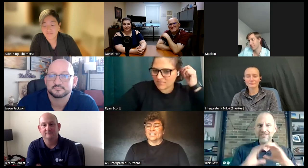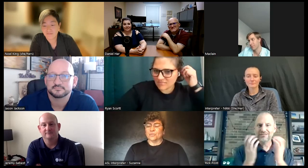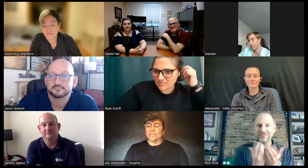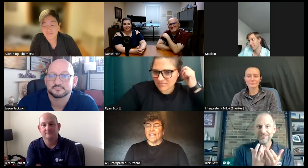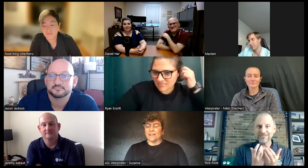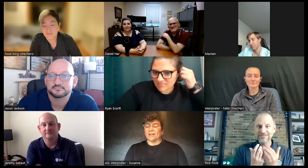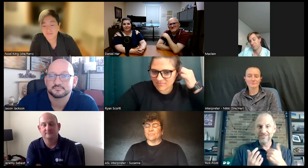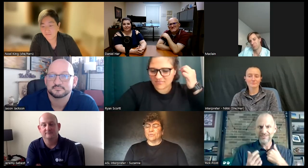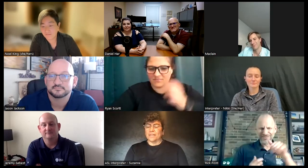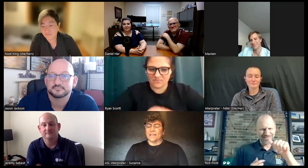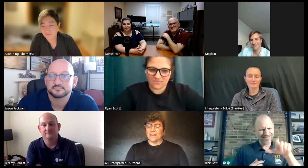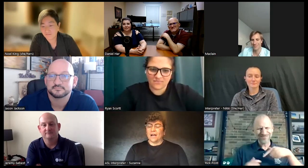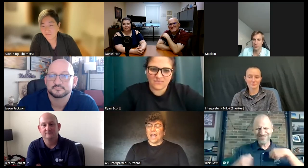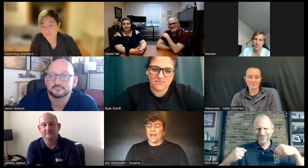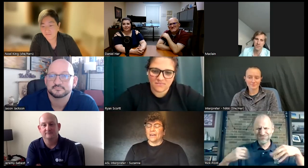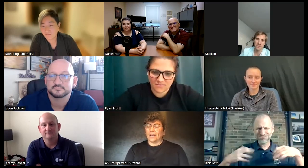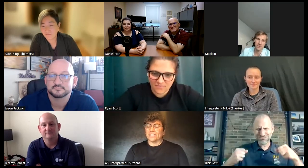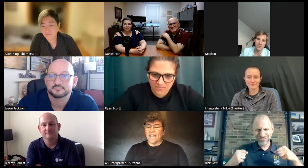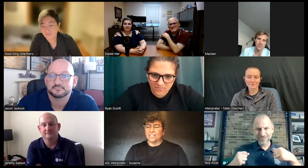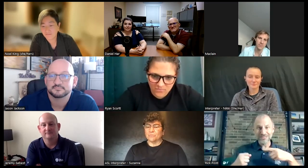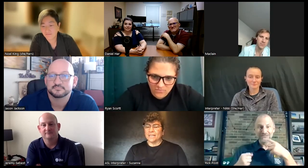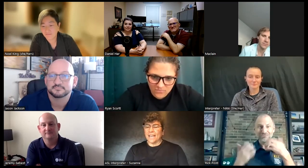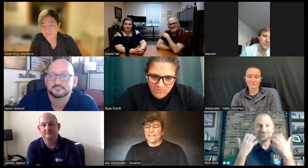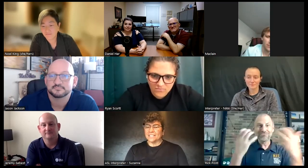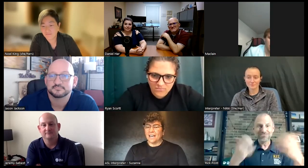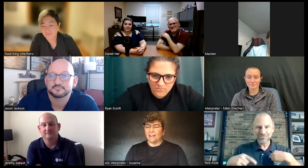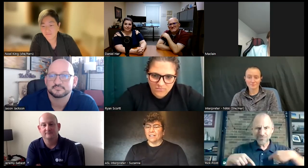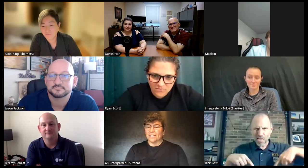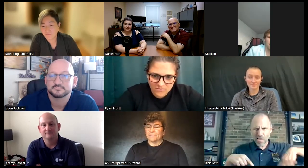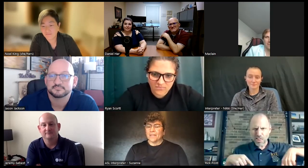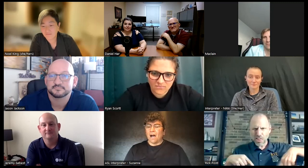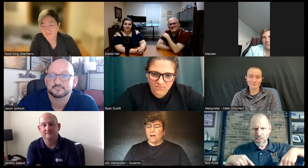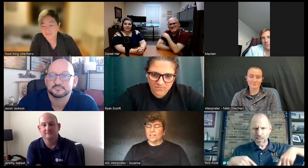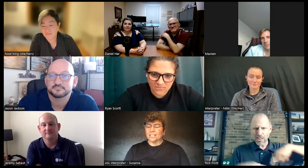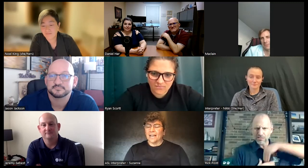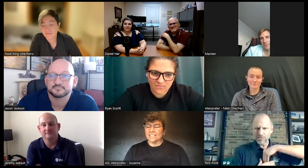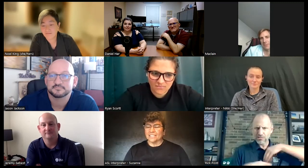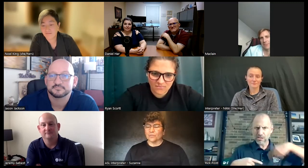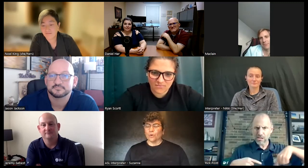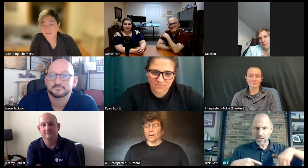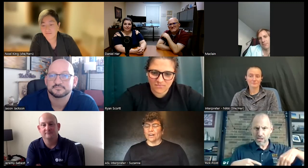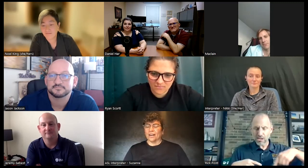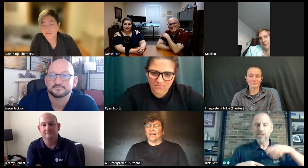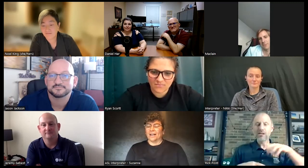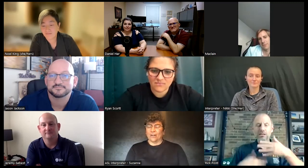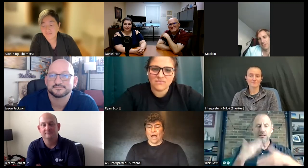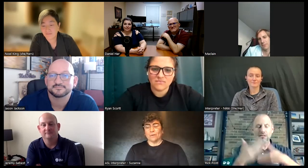teacher would come to me and sign to me in ASL all the classes were you know I